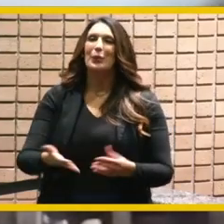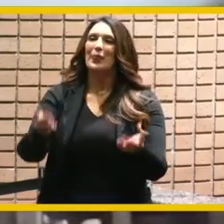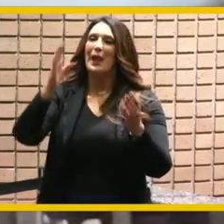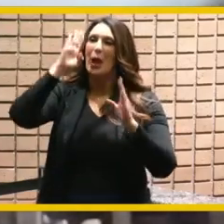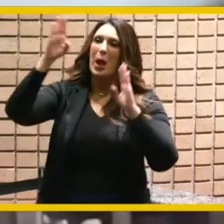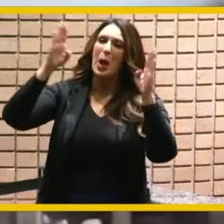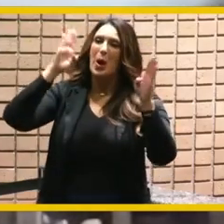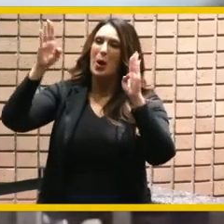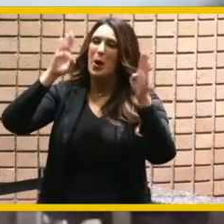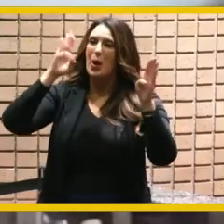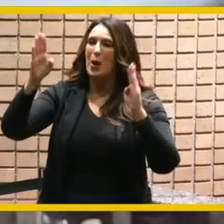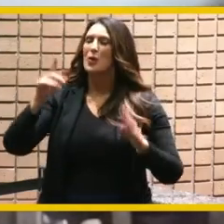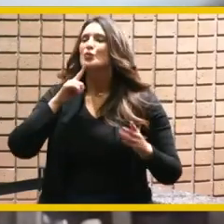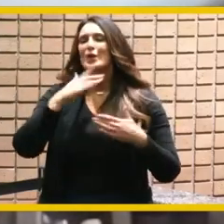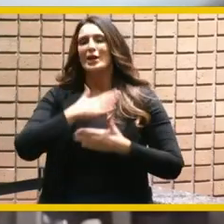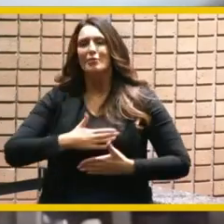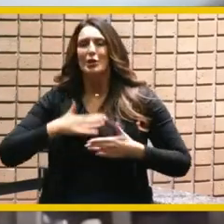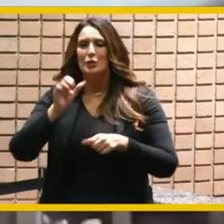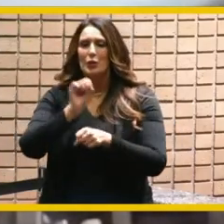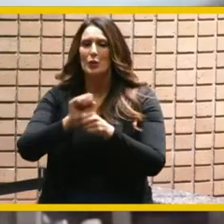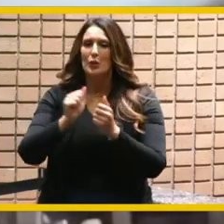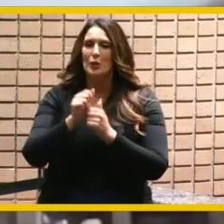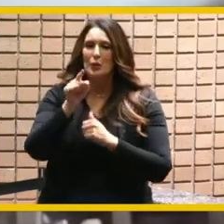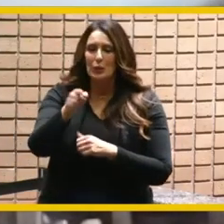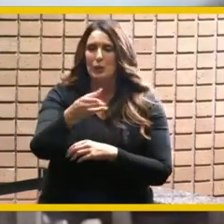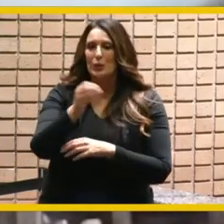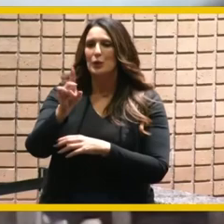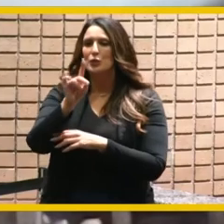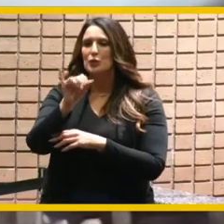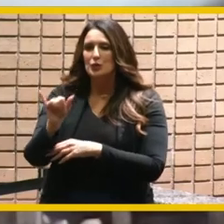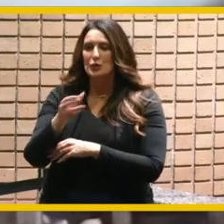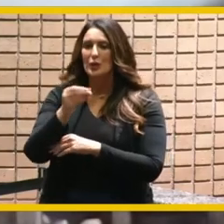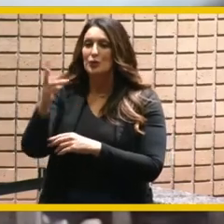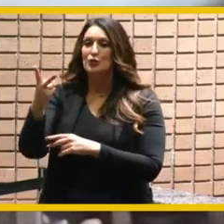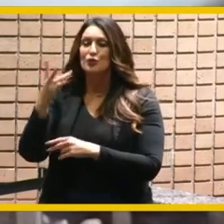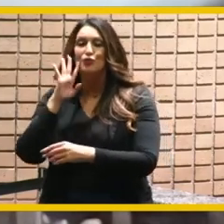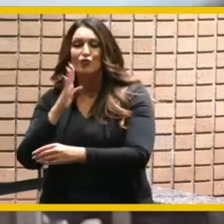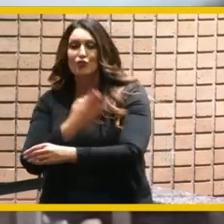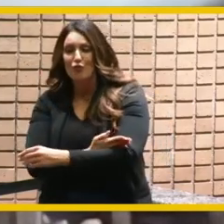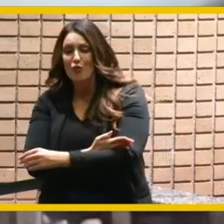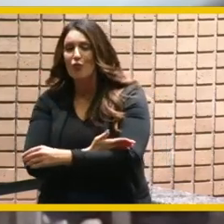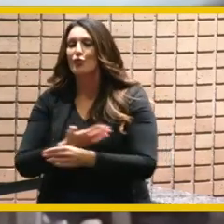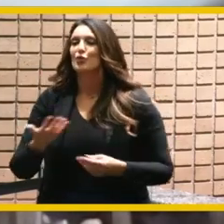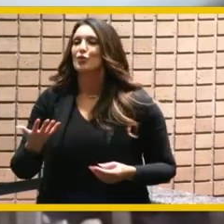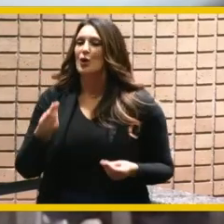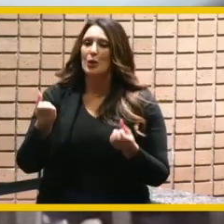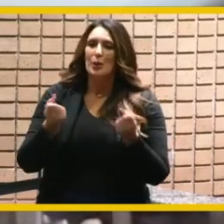joy to work with you and judy and your daughters elizabeth and julia on a number of community uh